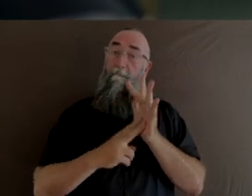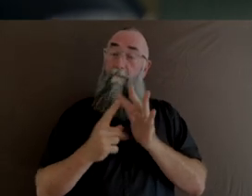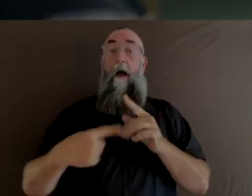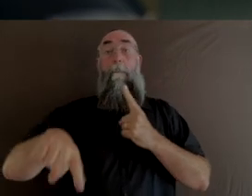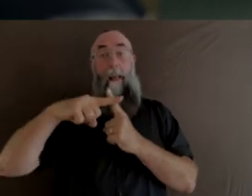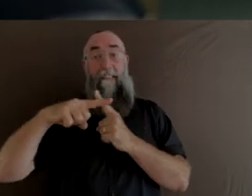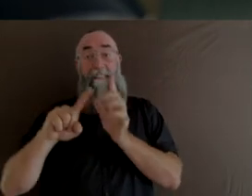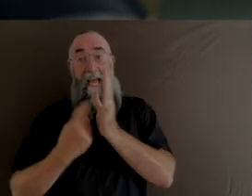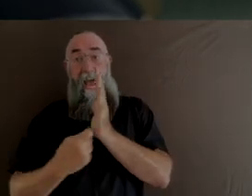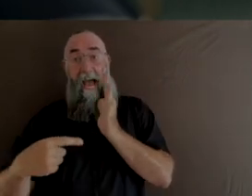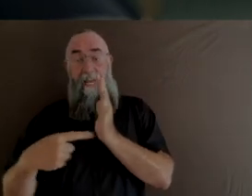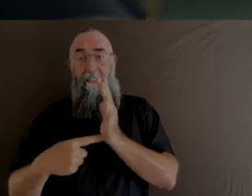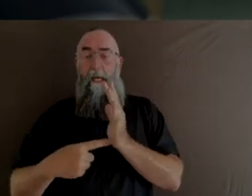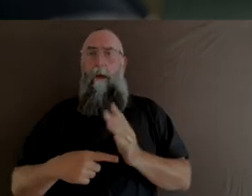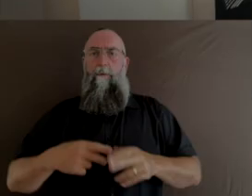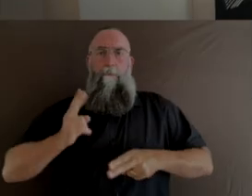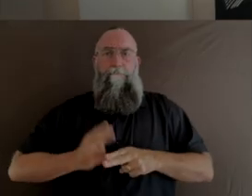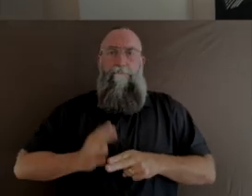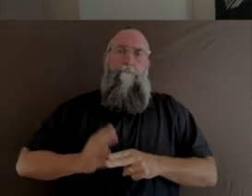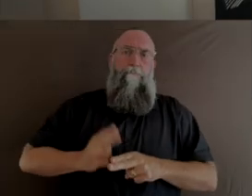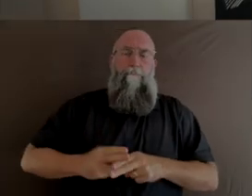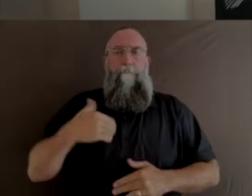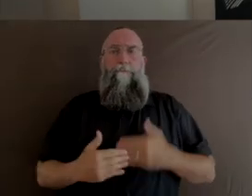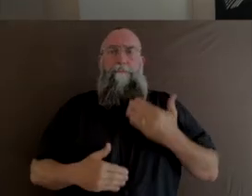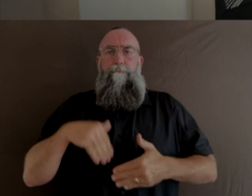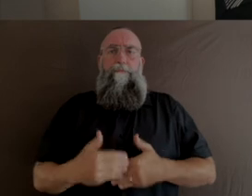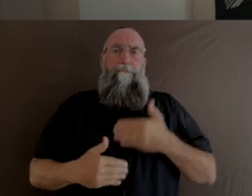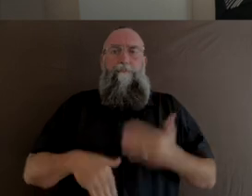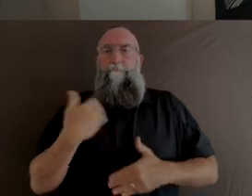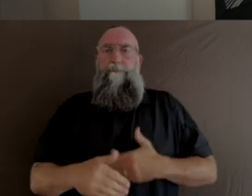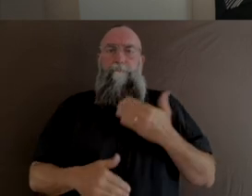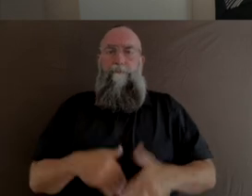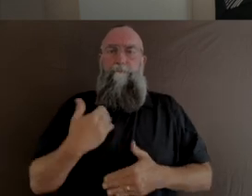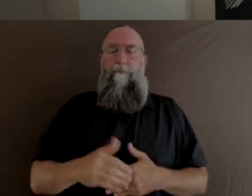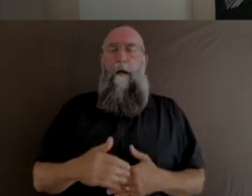do this fast and move on to the next thing. And to learn to be patient and to wait.